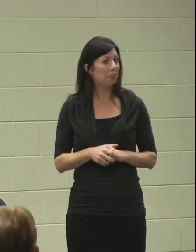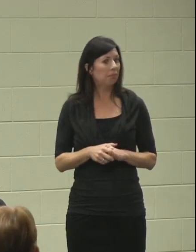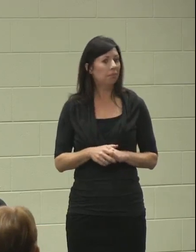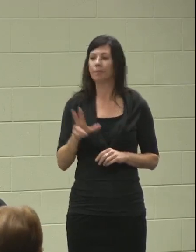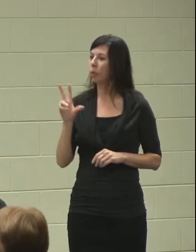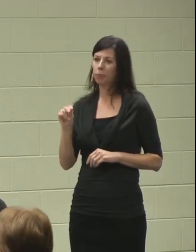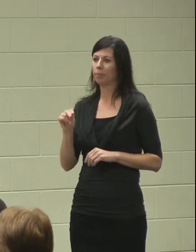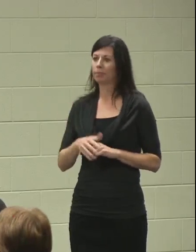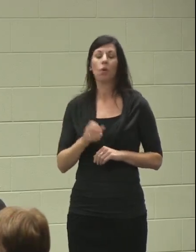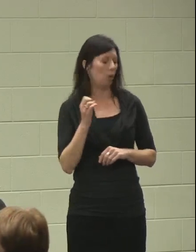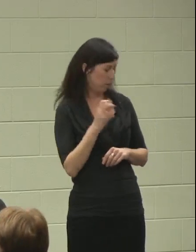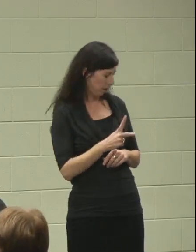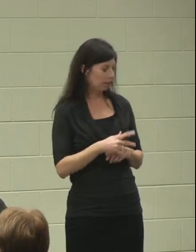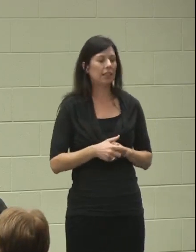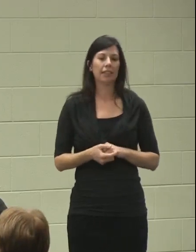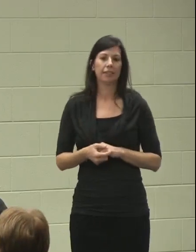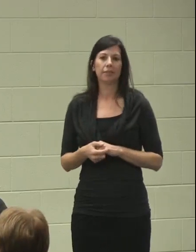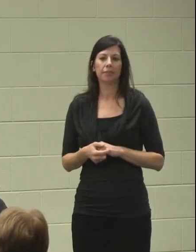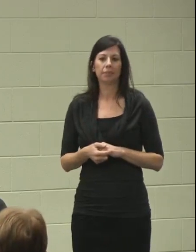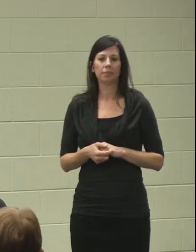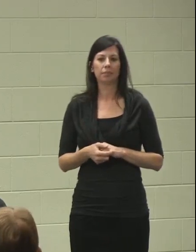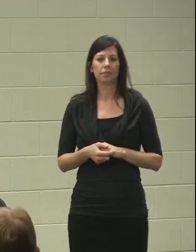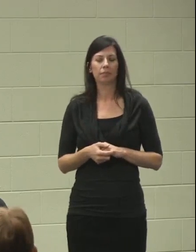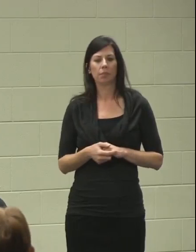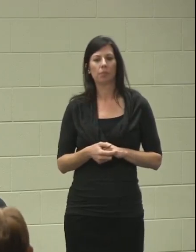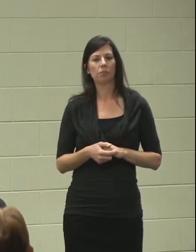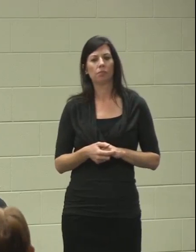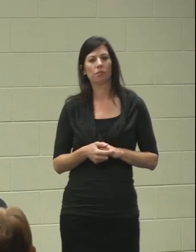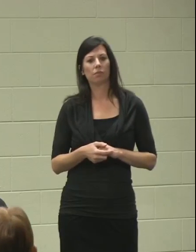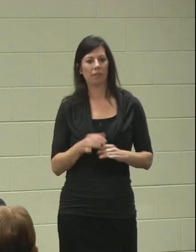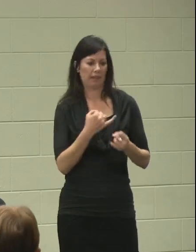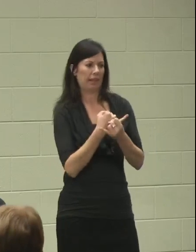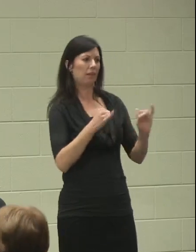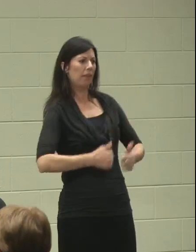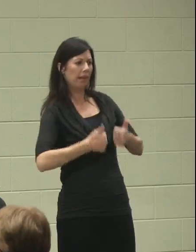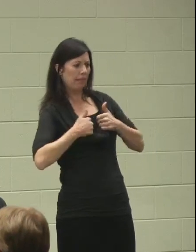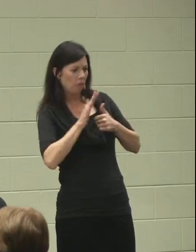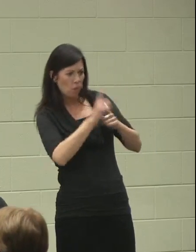"No." Ok, and what is your goal for Independent Living?